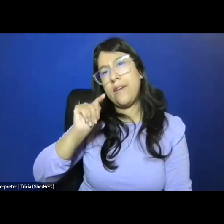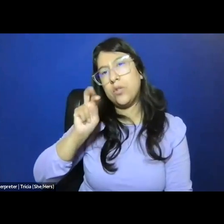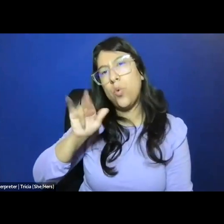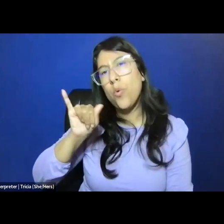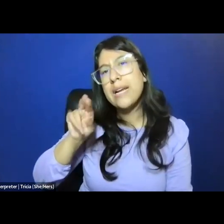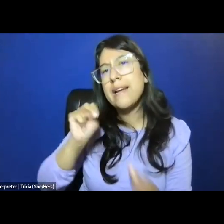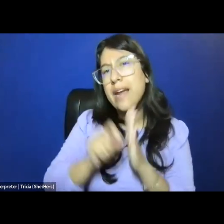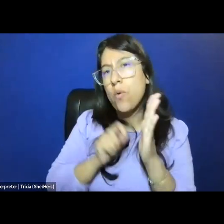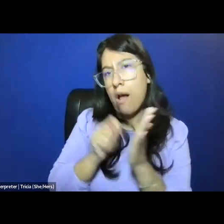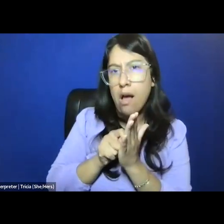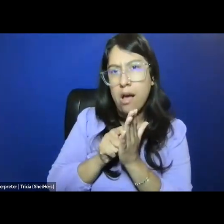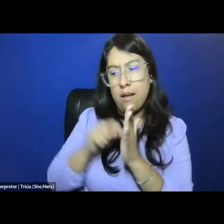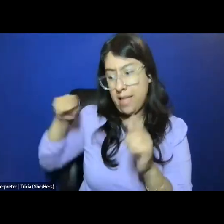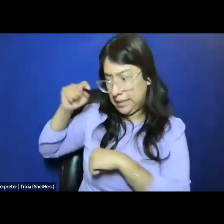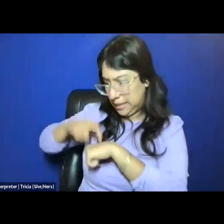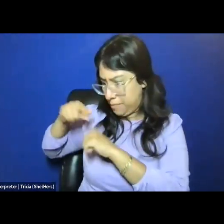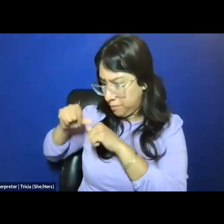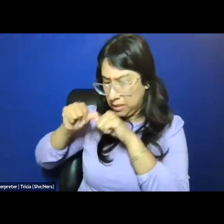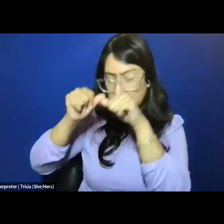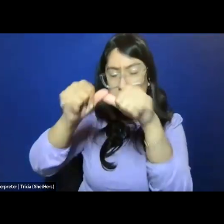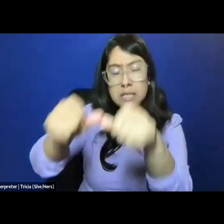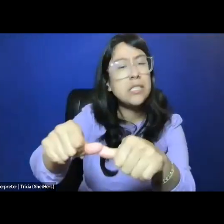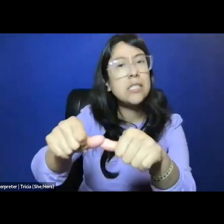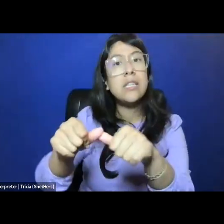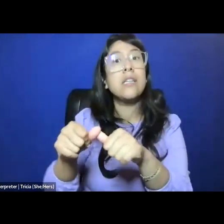that we still live in many ways, not just under the shadow